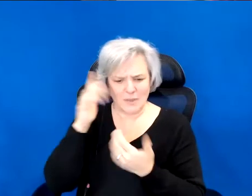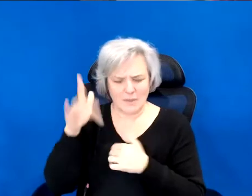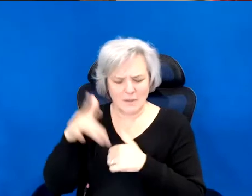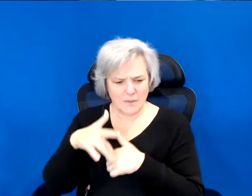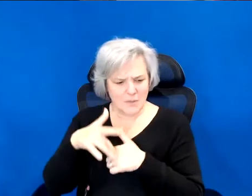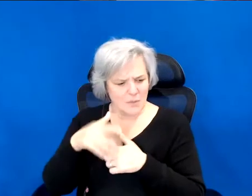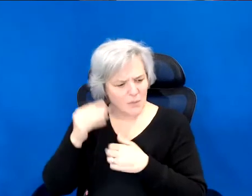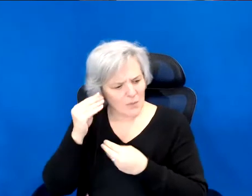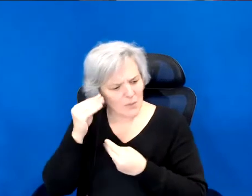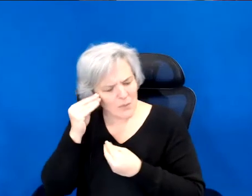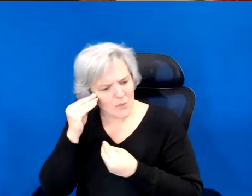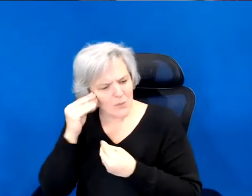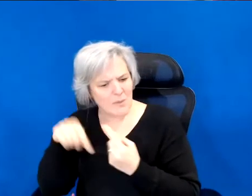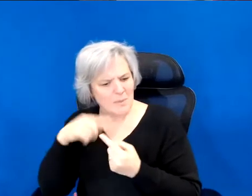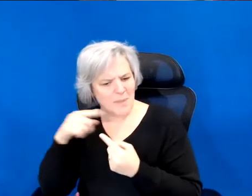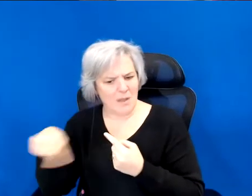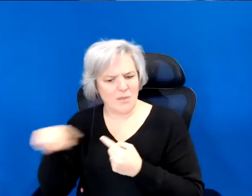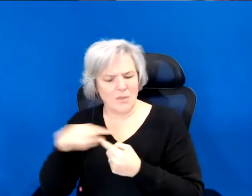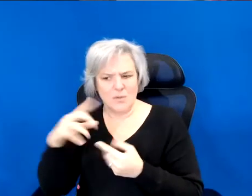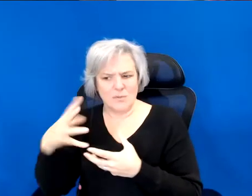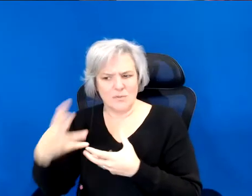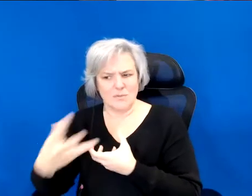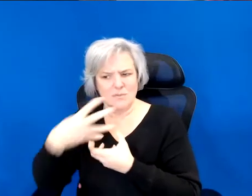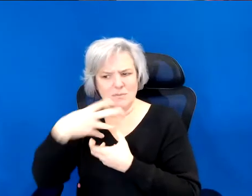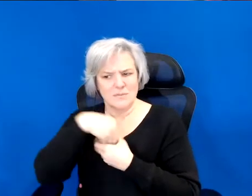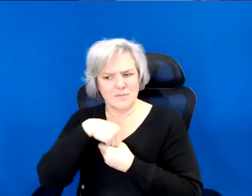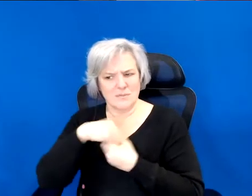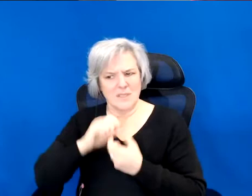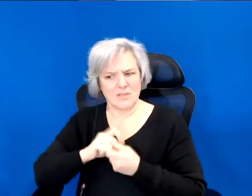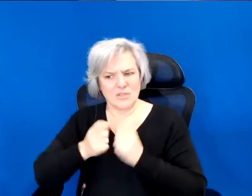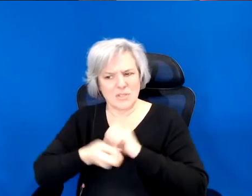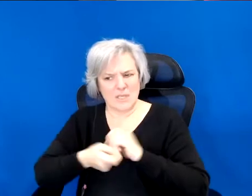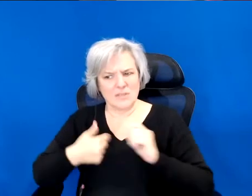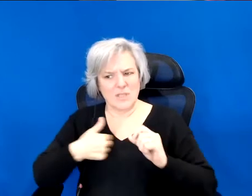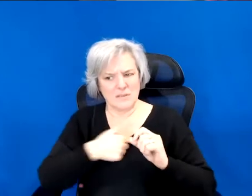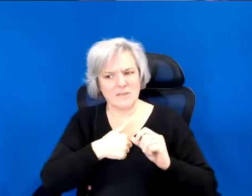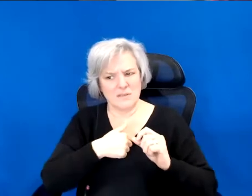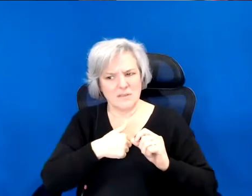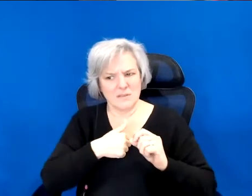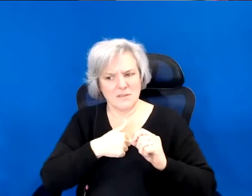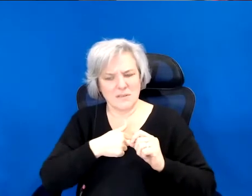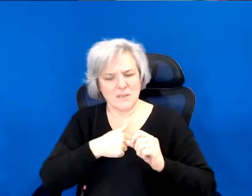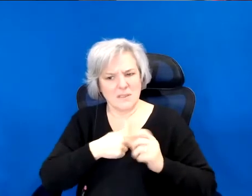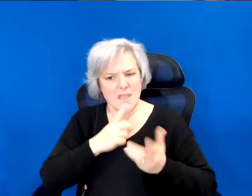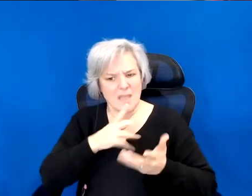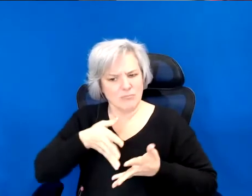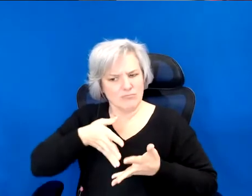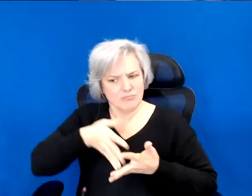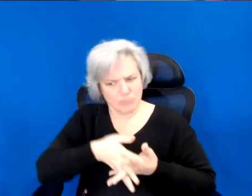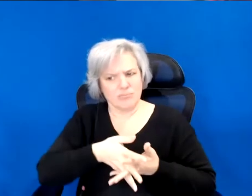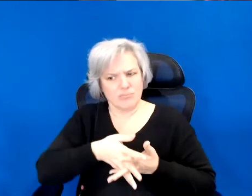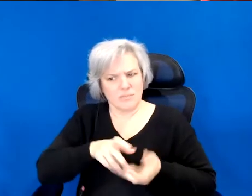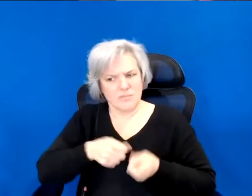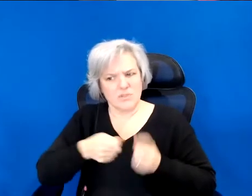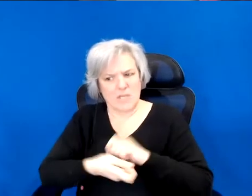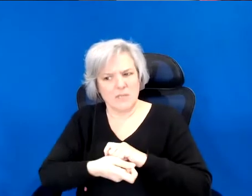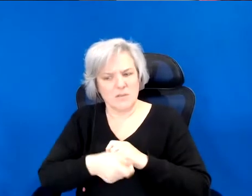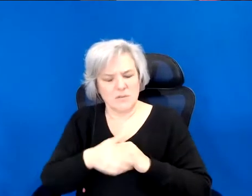how do we dwell in them and let them changes, fundamentally.